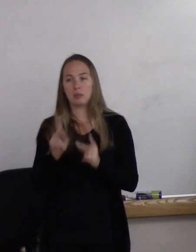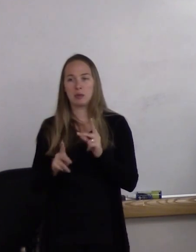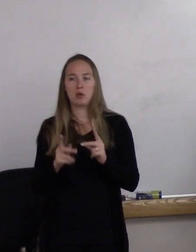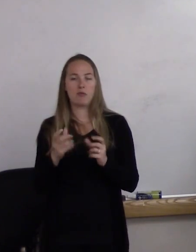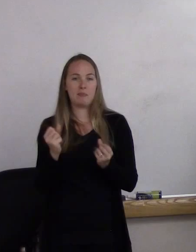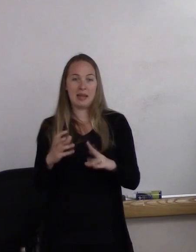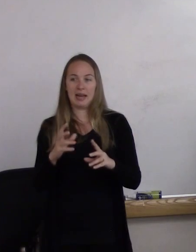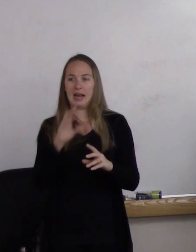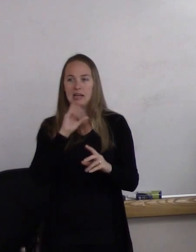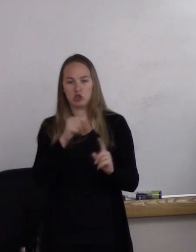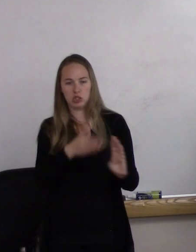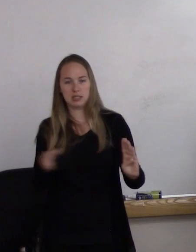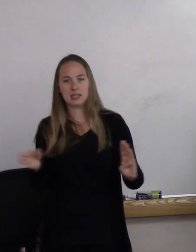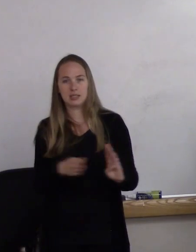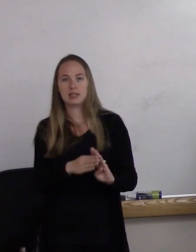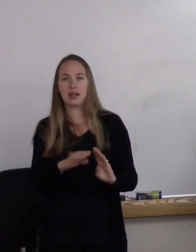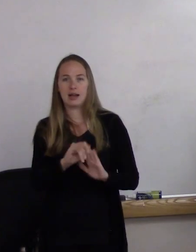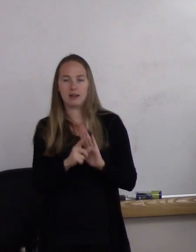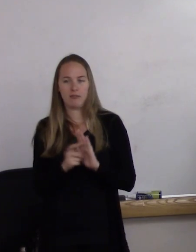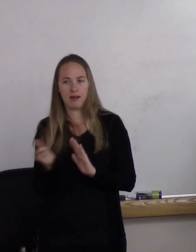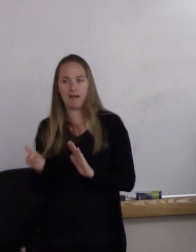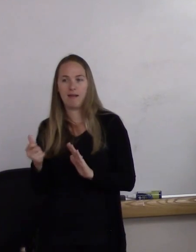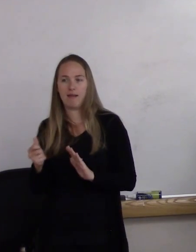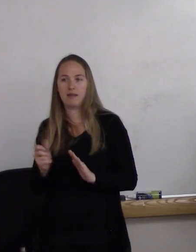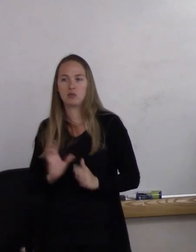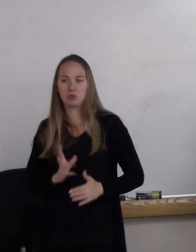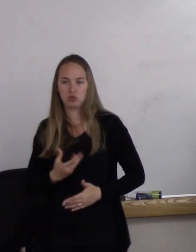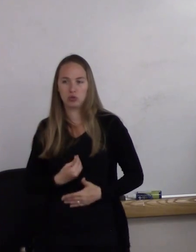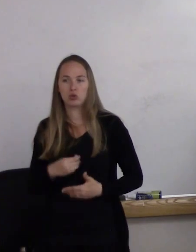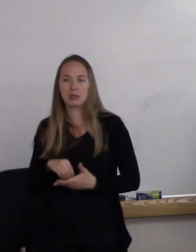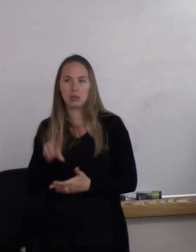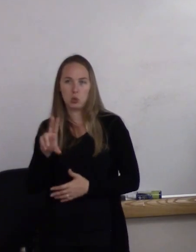that identify as being transgender in the U.S. today.